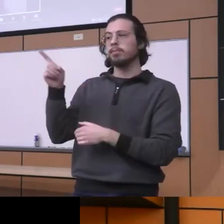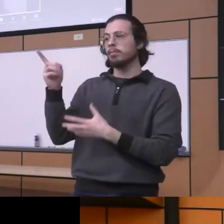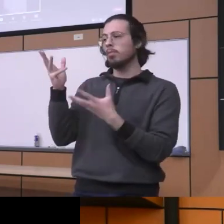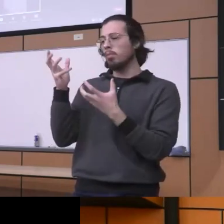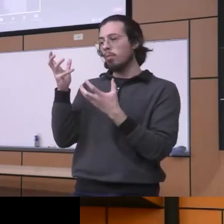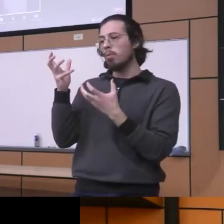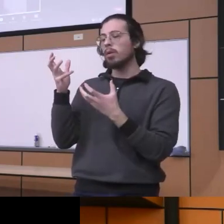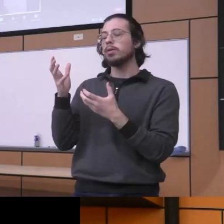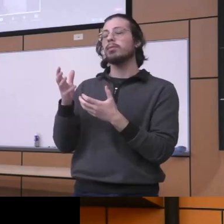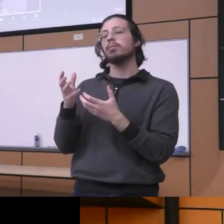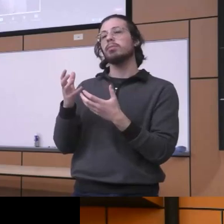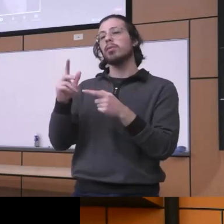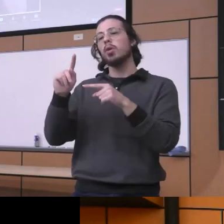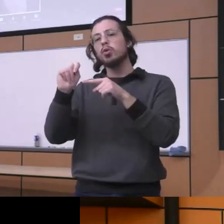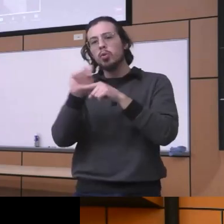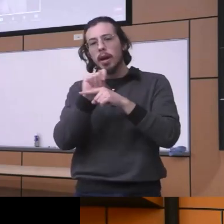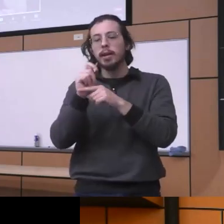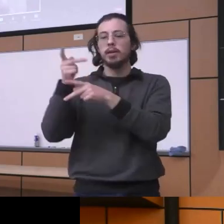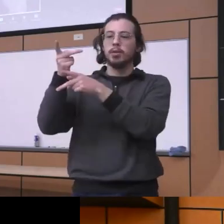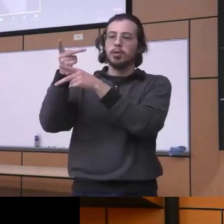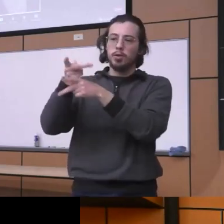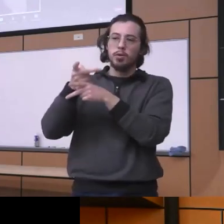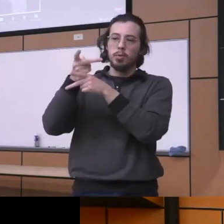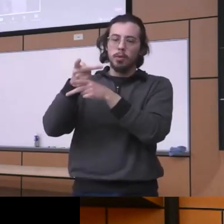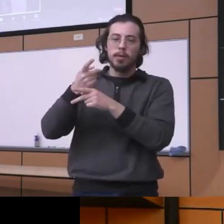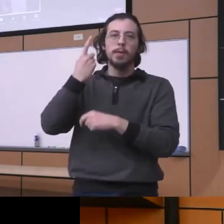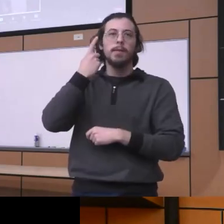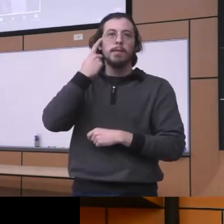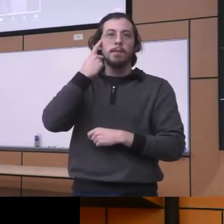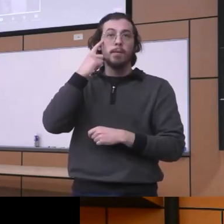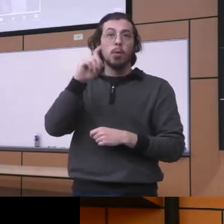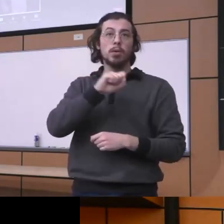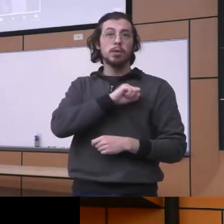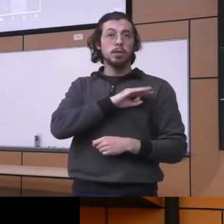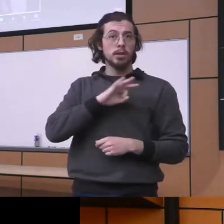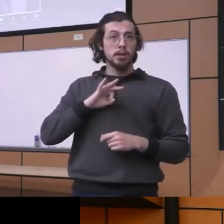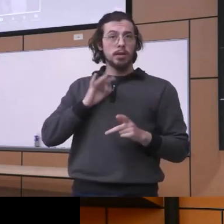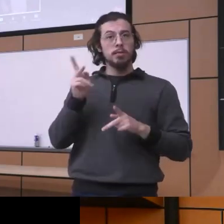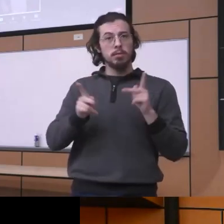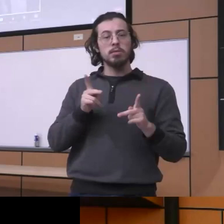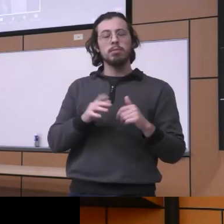the the training and supervision of you know the the staff you know of a lot of the addressing a